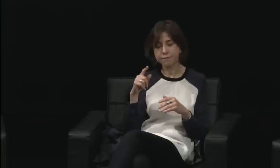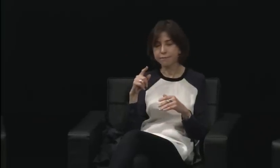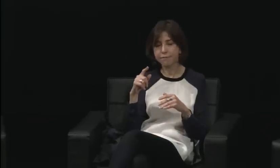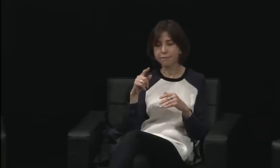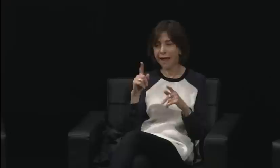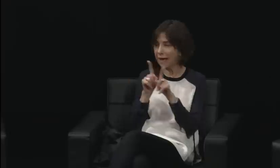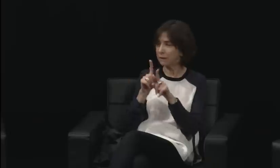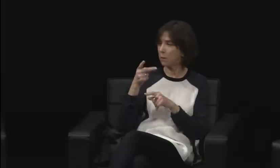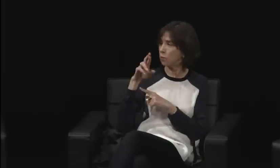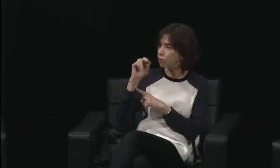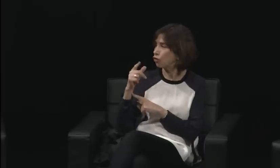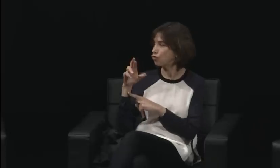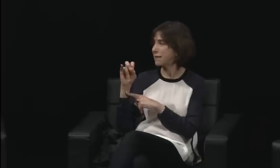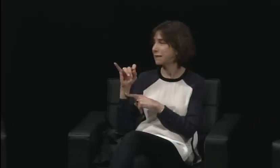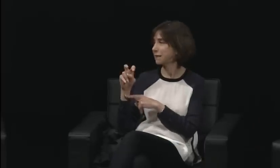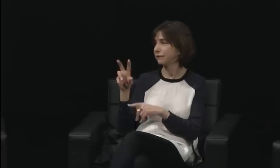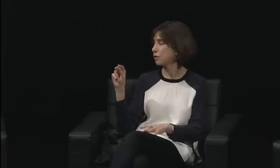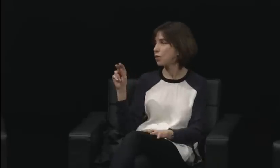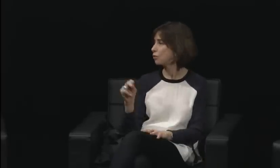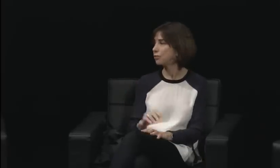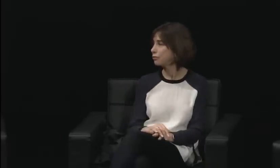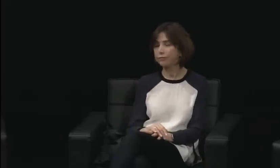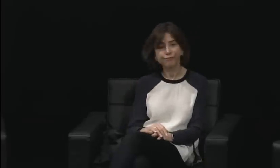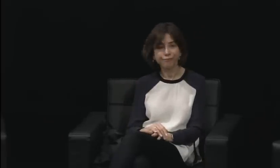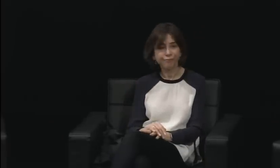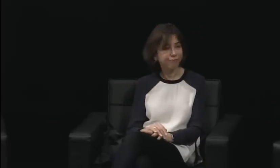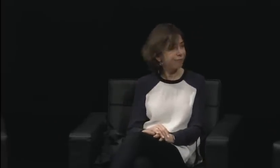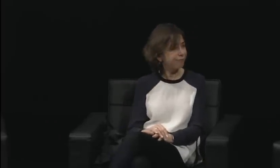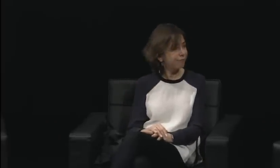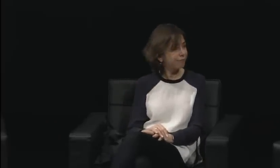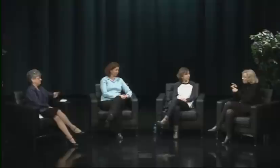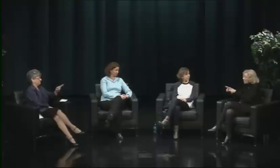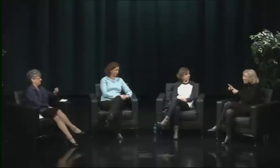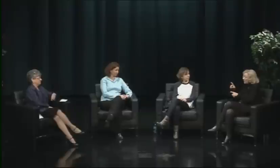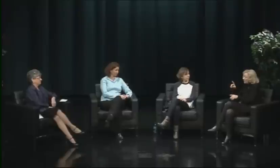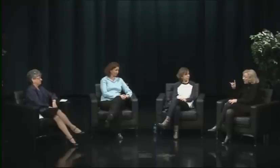of Hillary Clinton, how she handled Bill's affair,